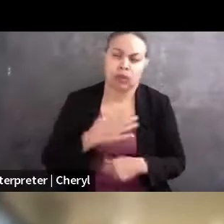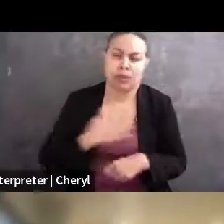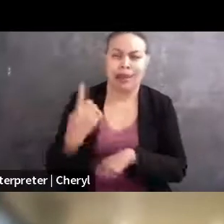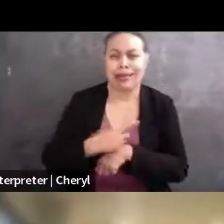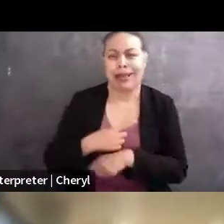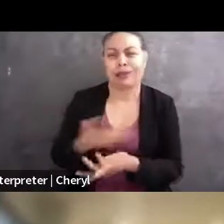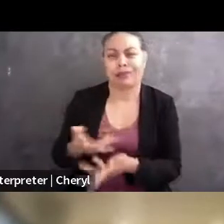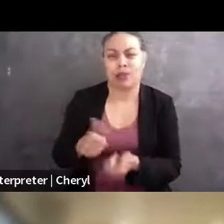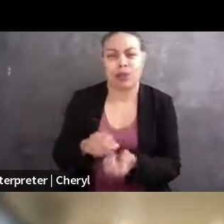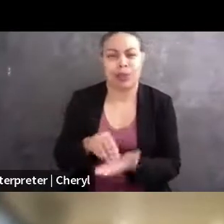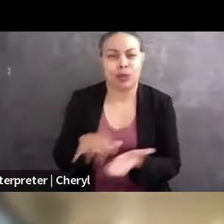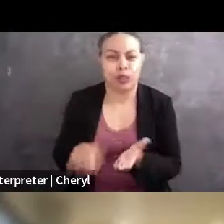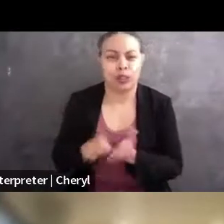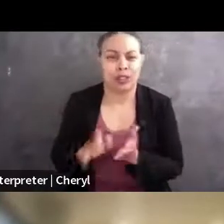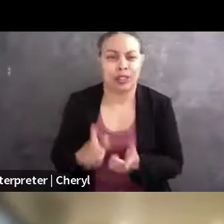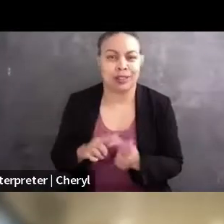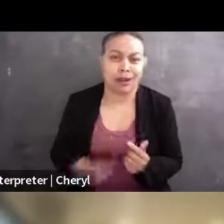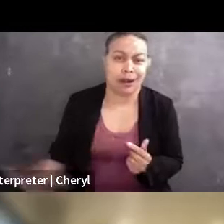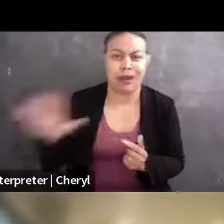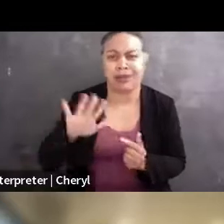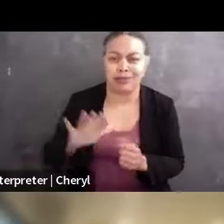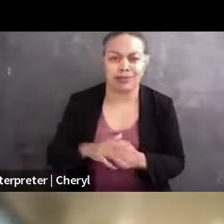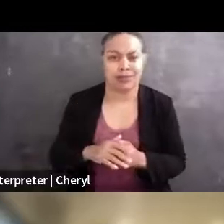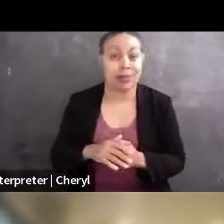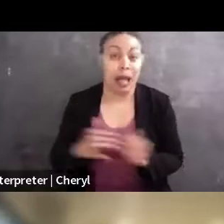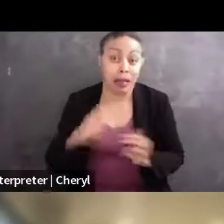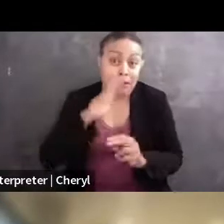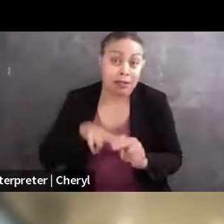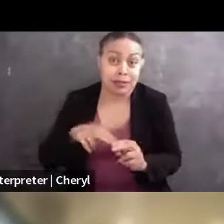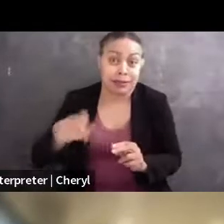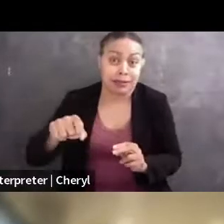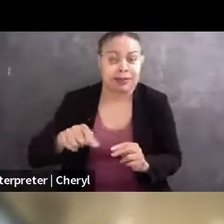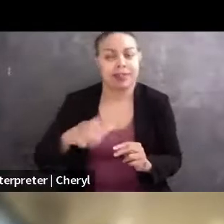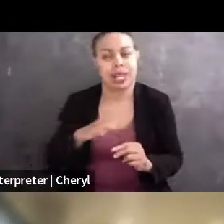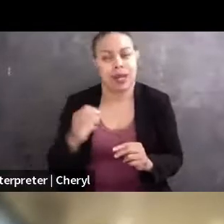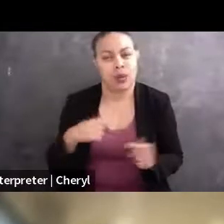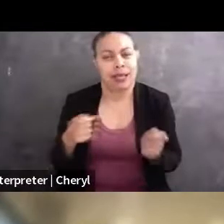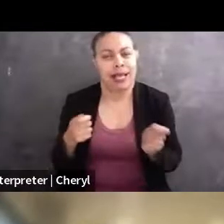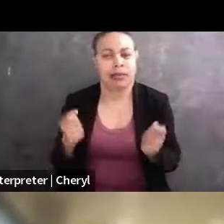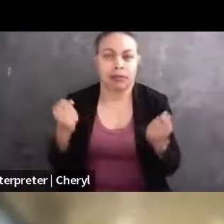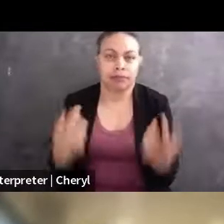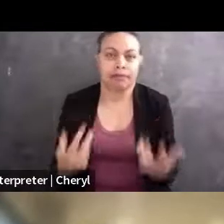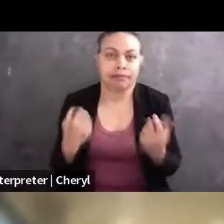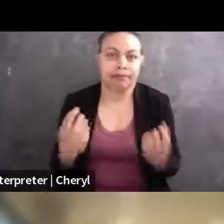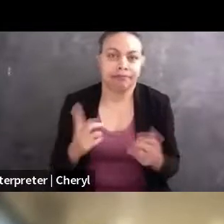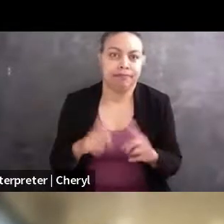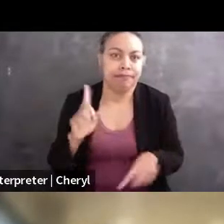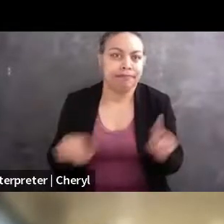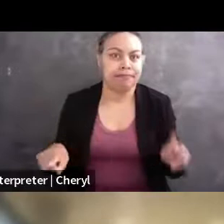from all over the place, it's a lot of fun. Like I said, we handle all sorts of different questions